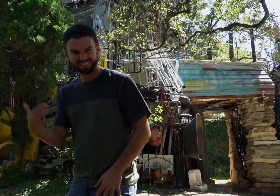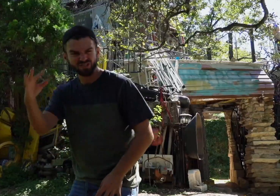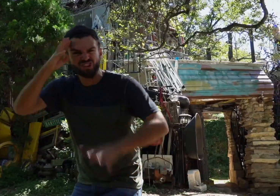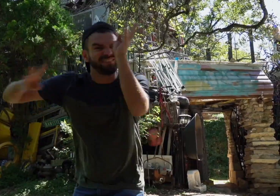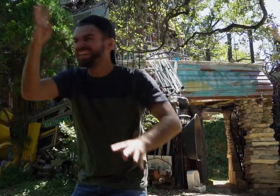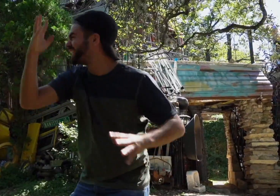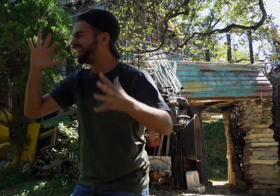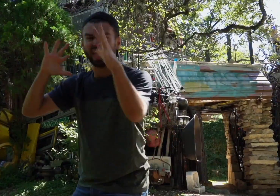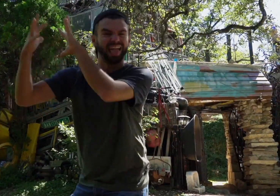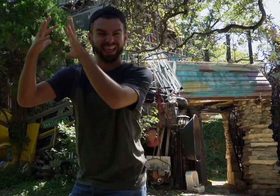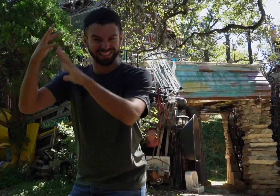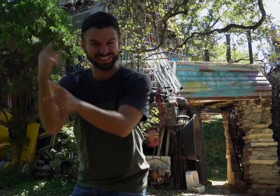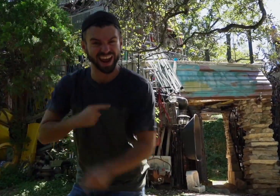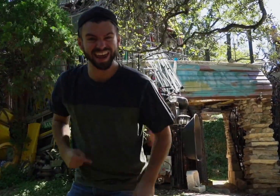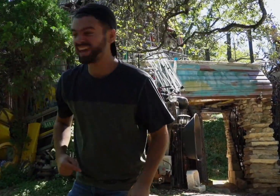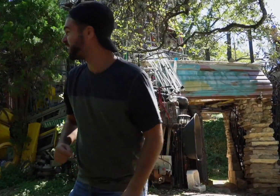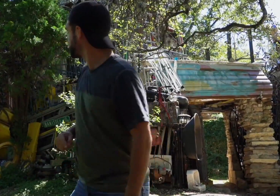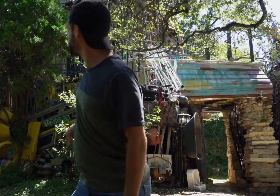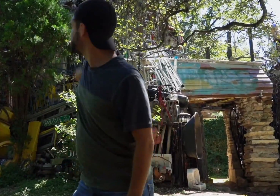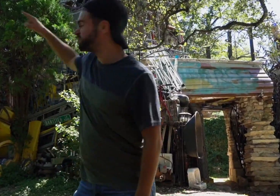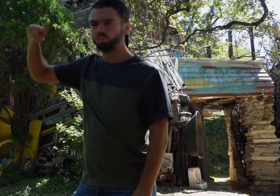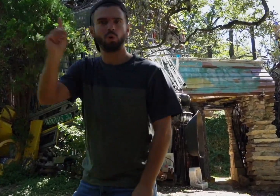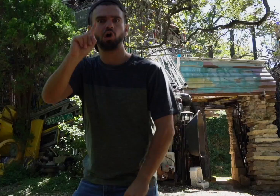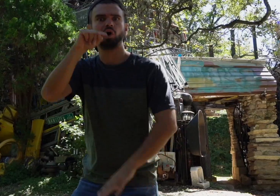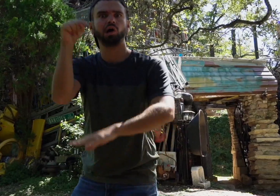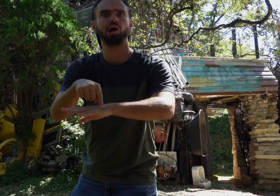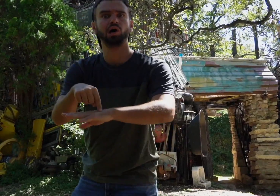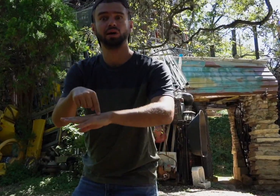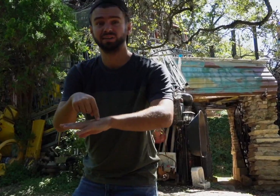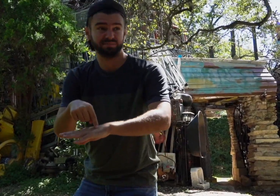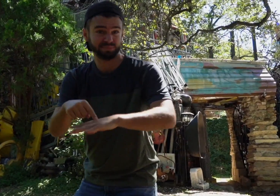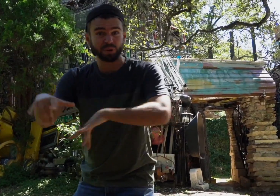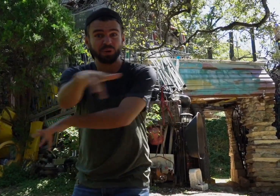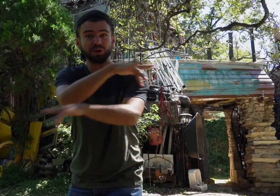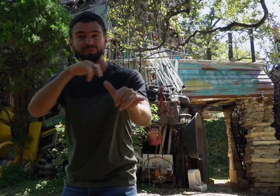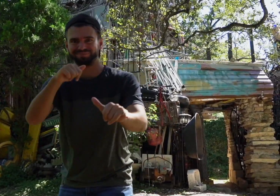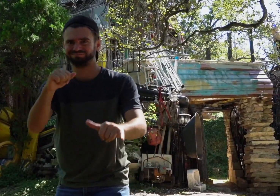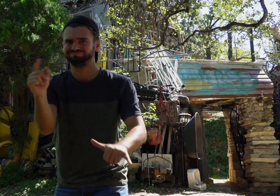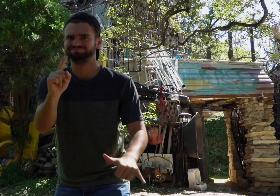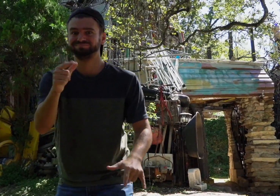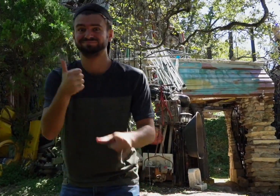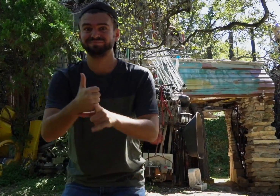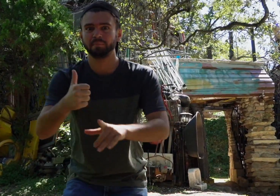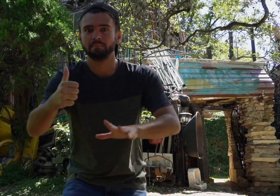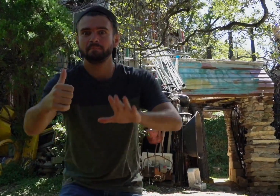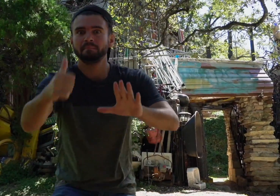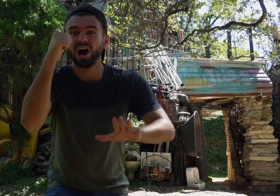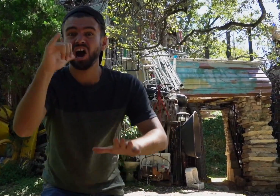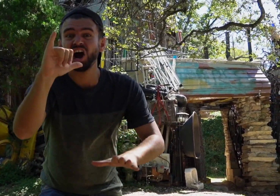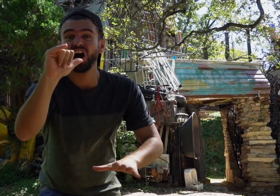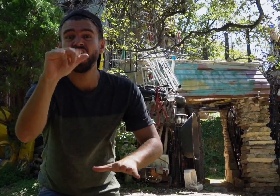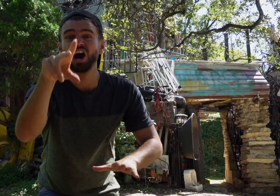It's full of creativity, right! Where is it? It's in the backyard!